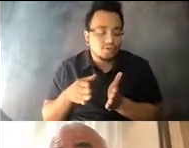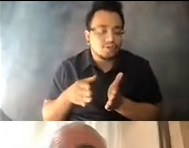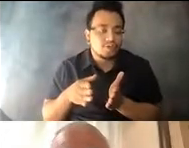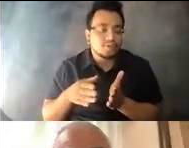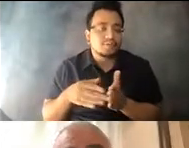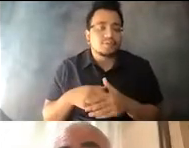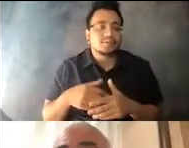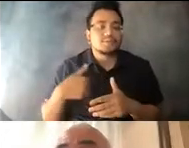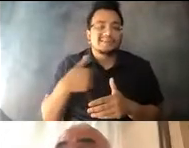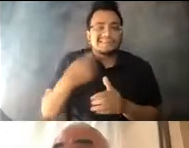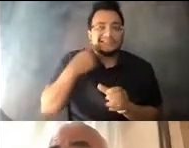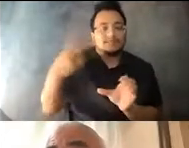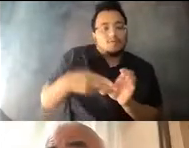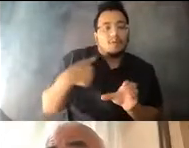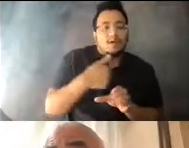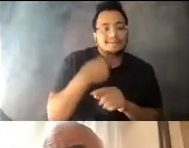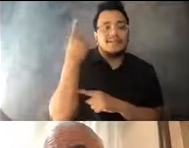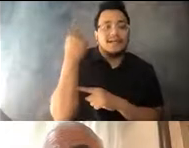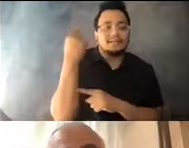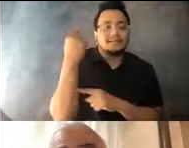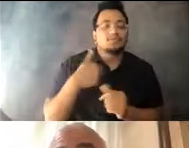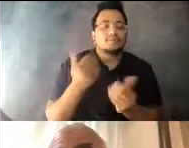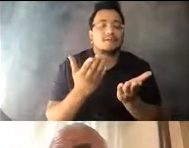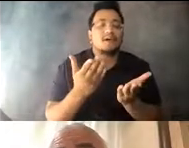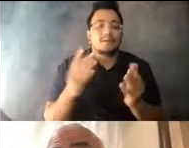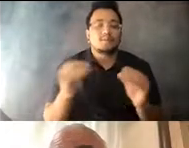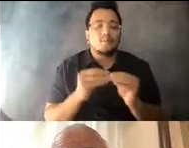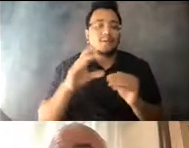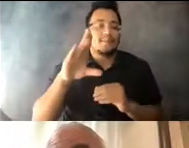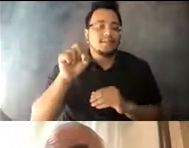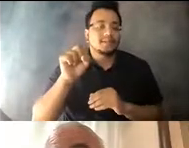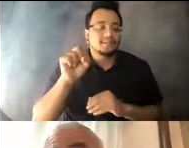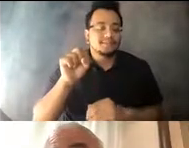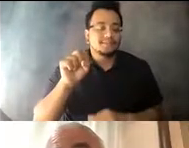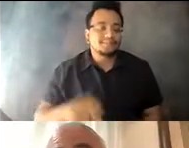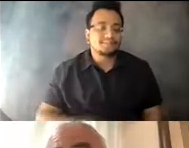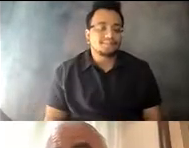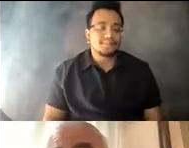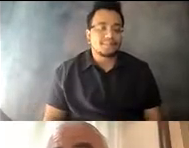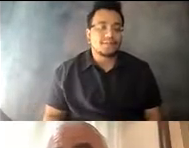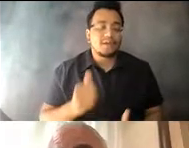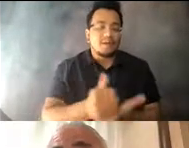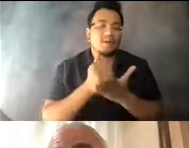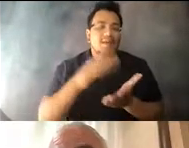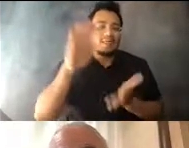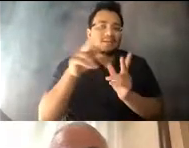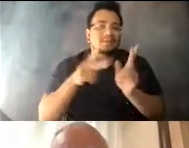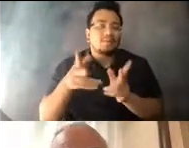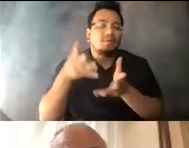last year to provide that service, and to really 14:38:14 significantly reduce the number of people that were ever left behind at any one